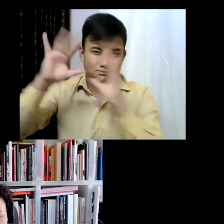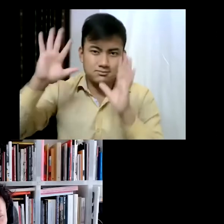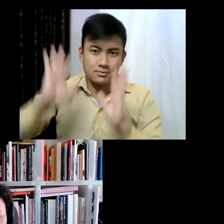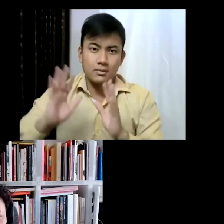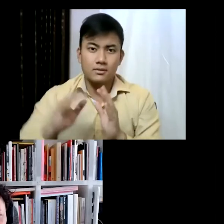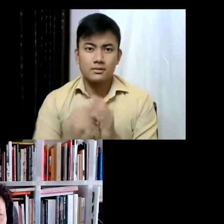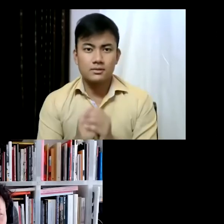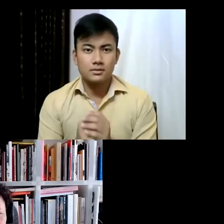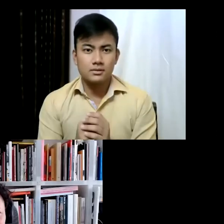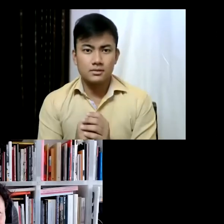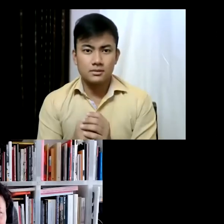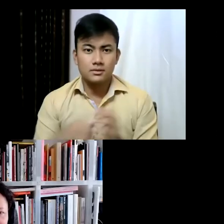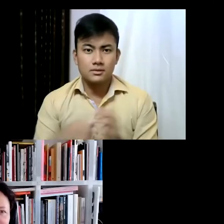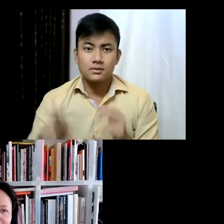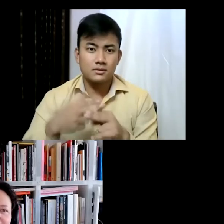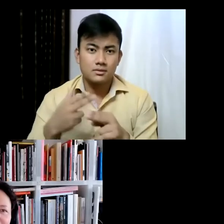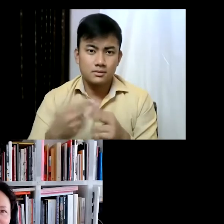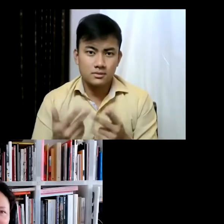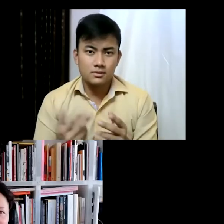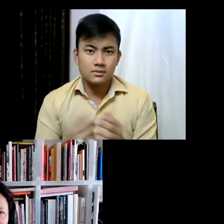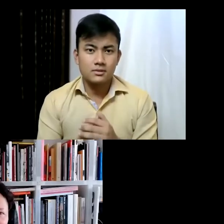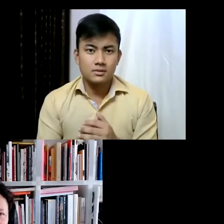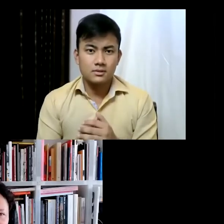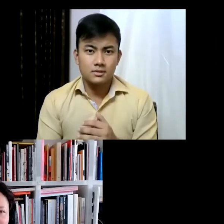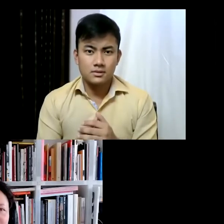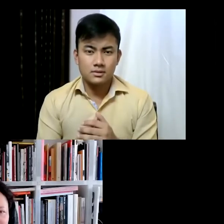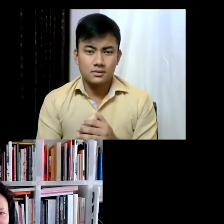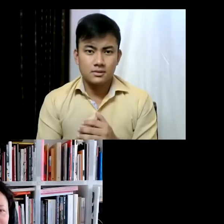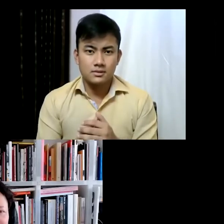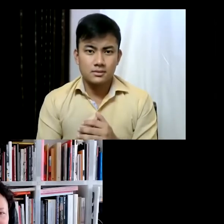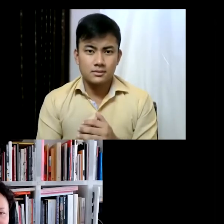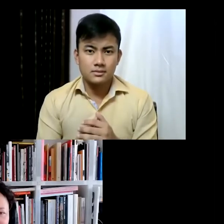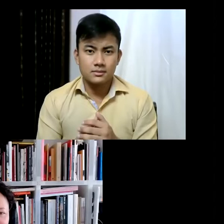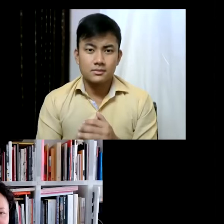and the name is borrowed from a book by Leonardo Carrington- a surrealist artist whose stories